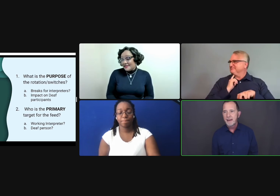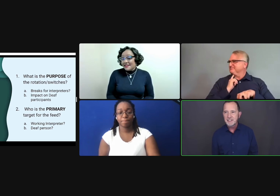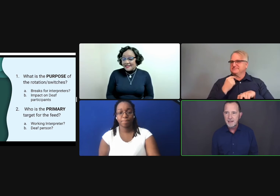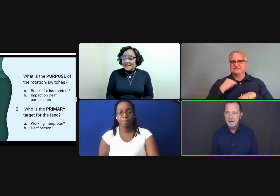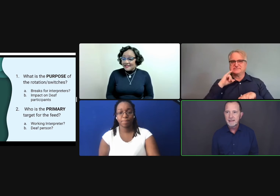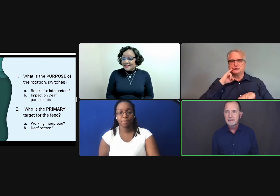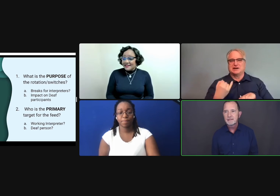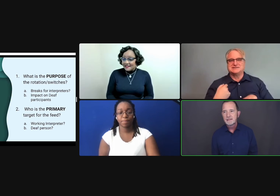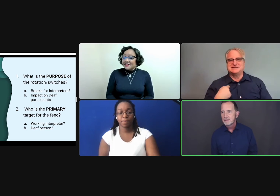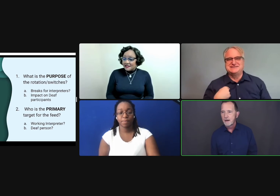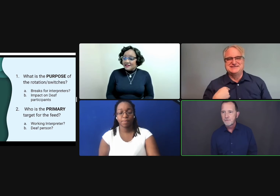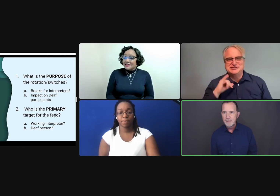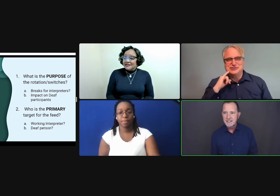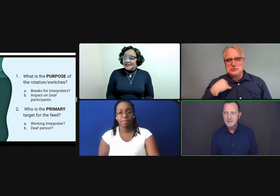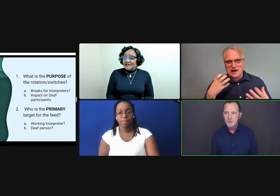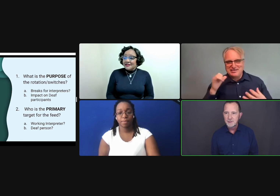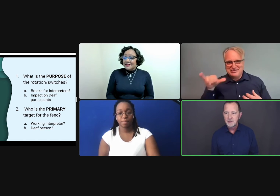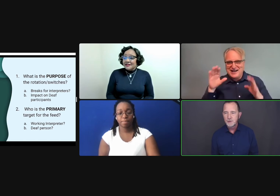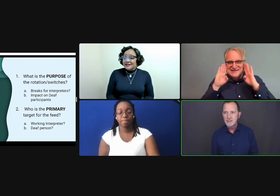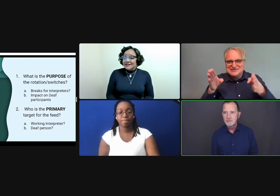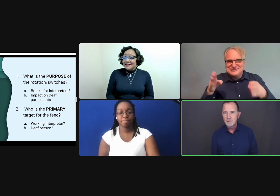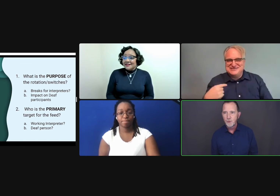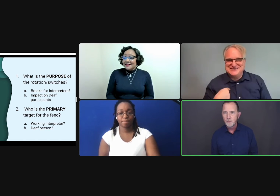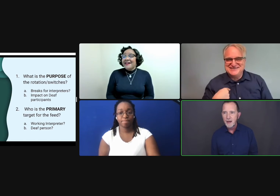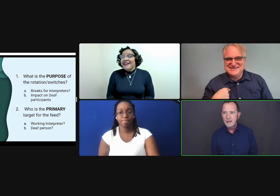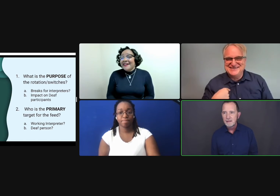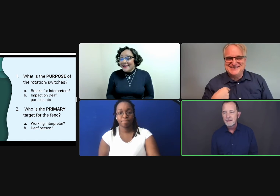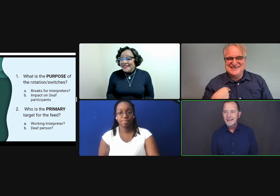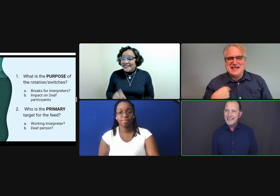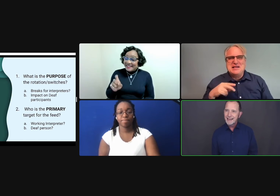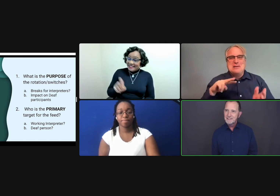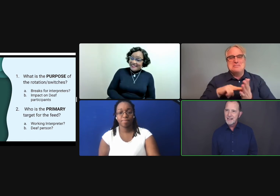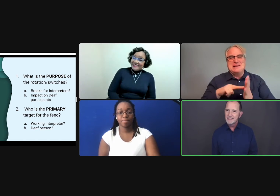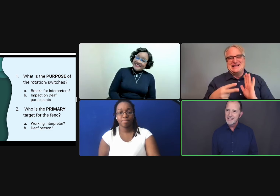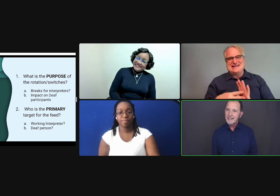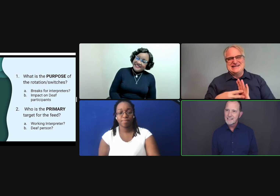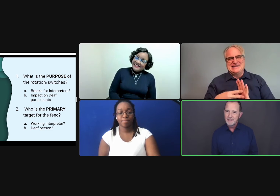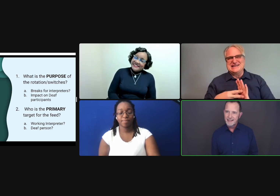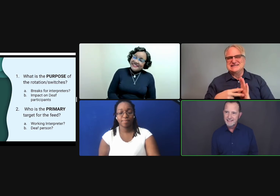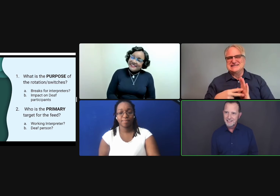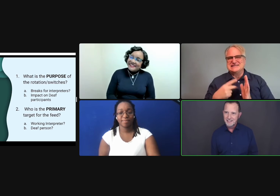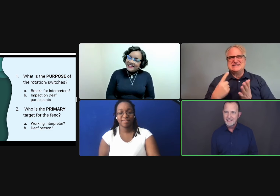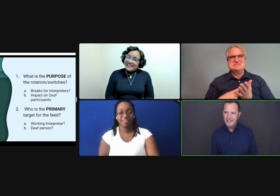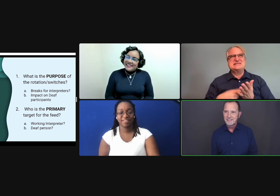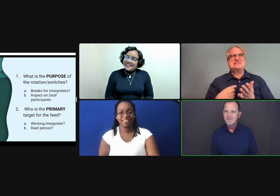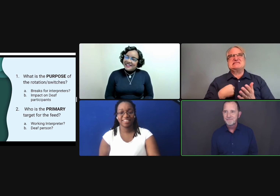backchanneling, confirmation that what they're doing is going well. And I get kind of jealous. I'd like some of that attention.